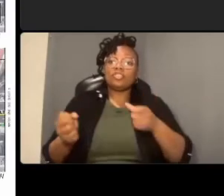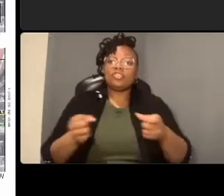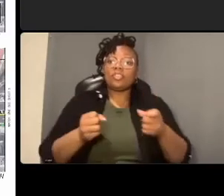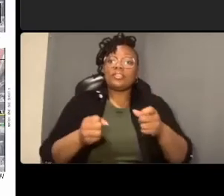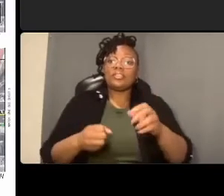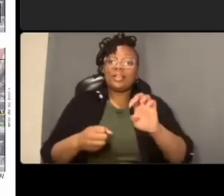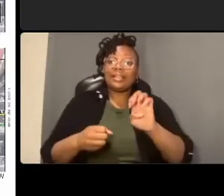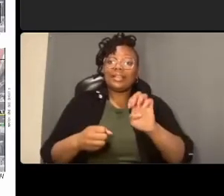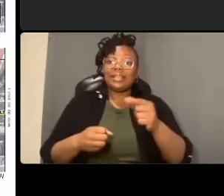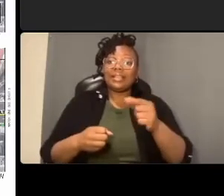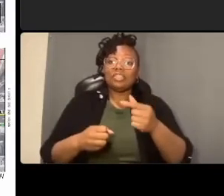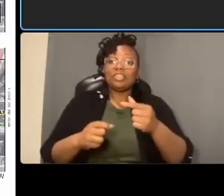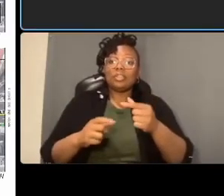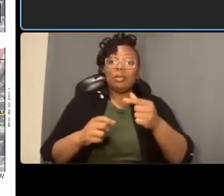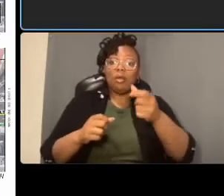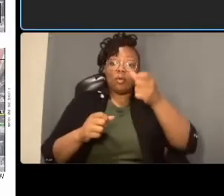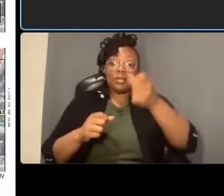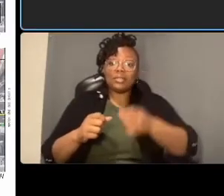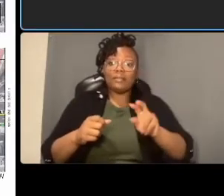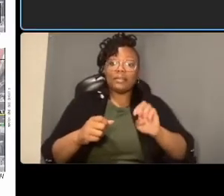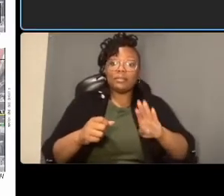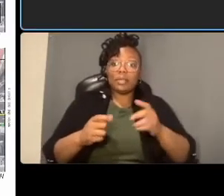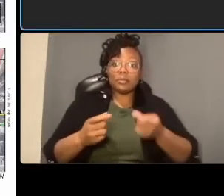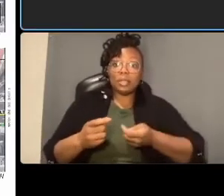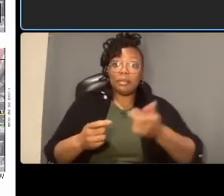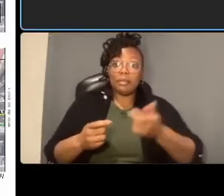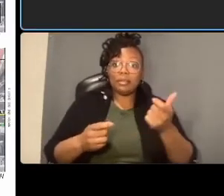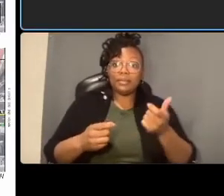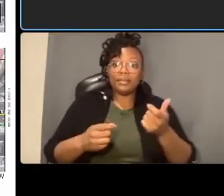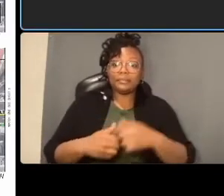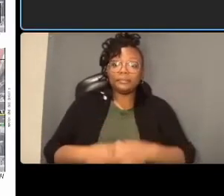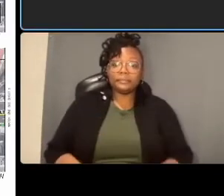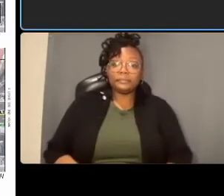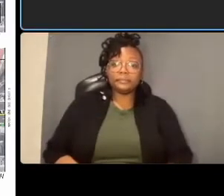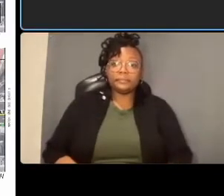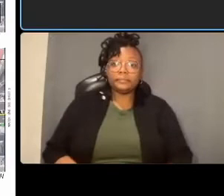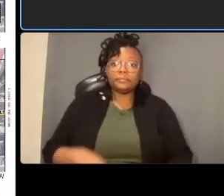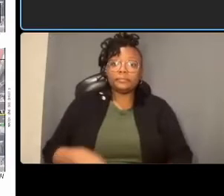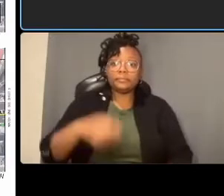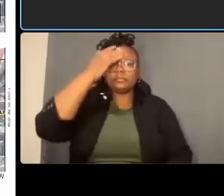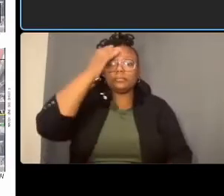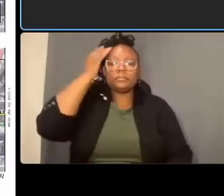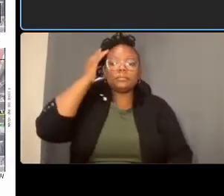um i may have some computer problems made laura if you heard that can you repeat